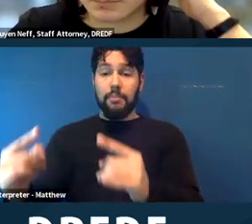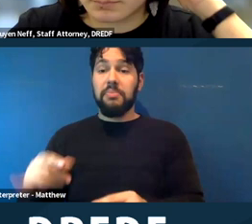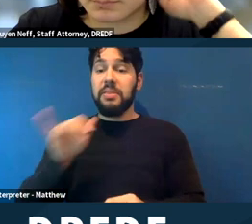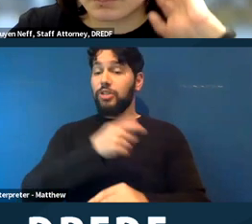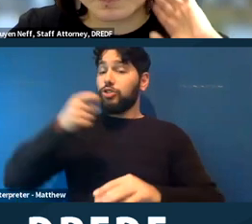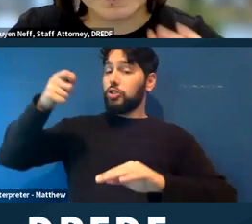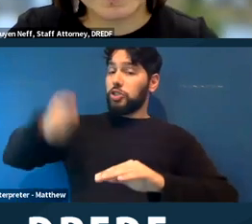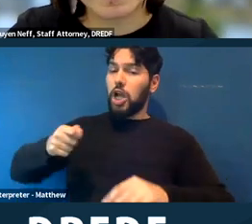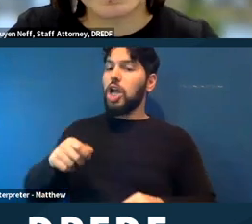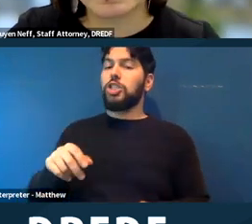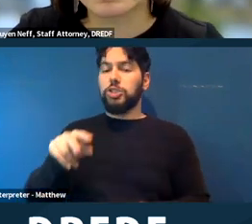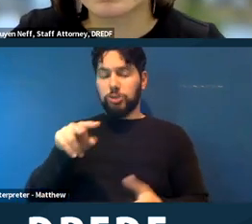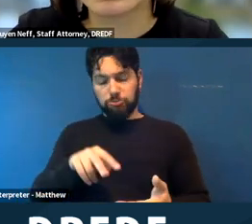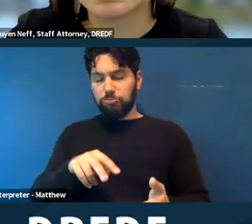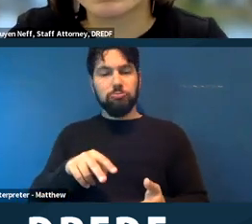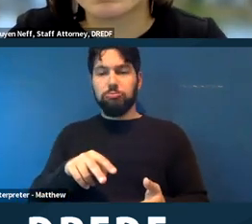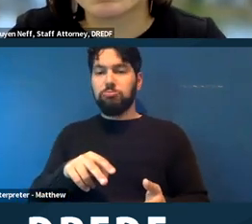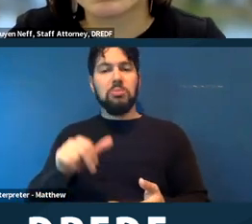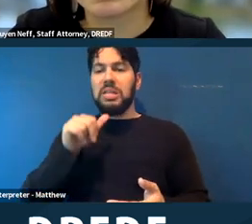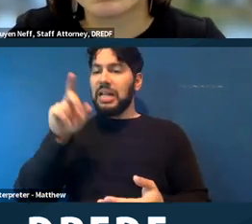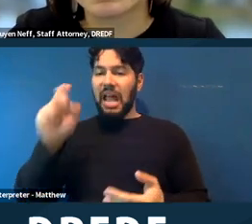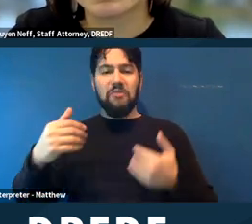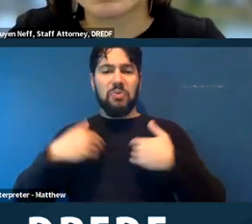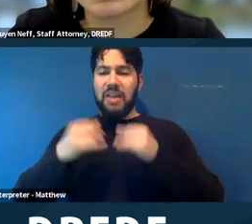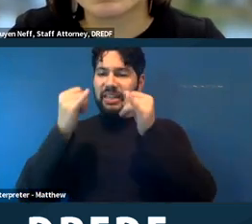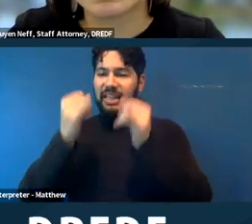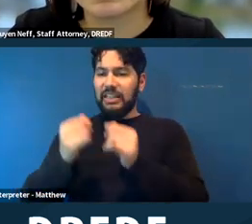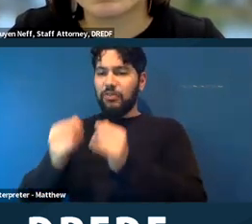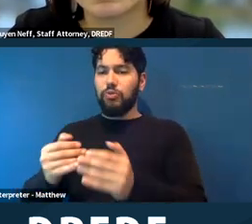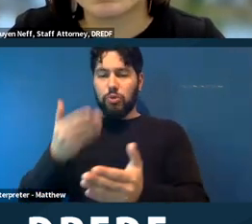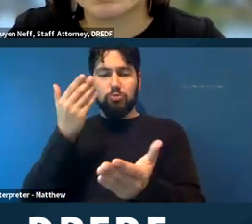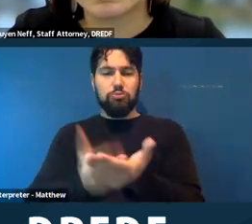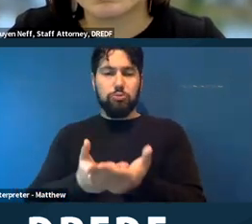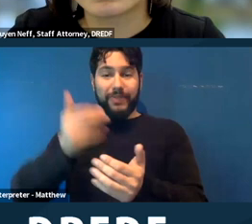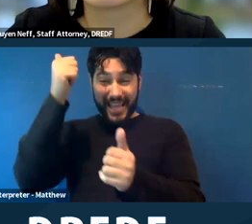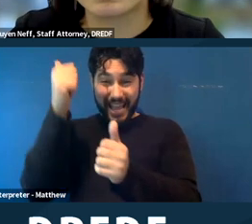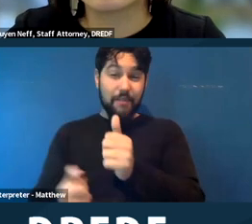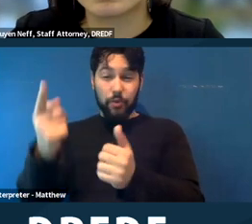didn't need to be individual proof that everybody in that encampment had a disability and that it